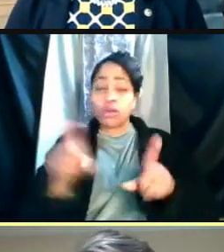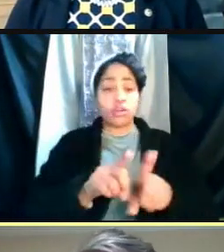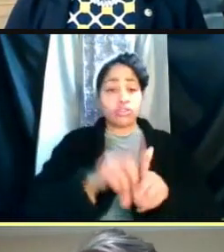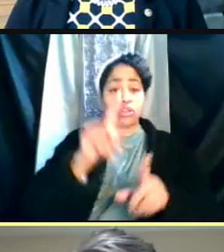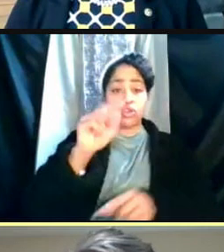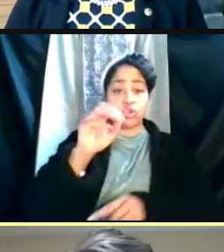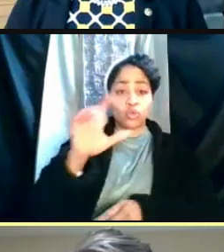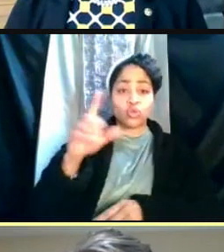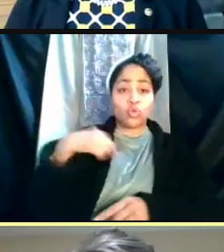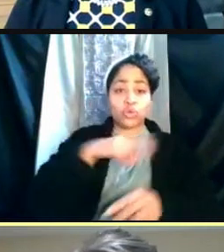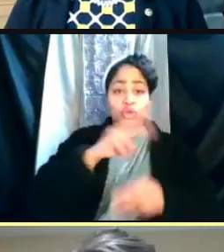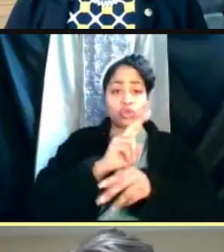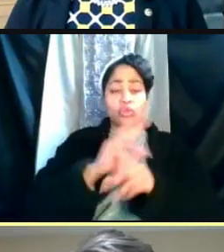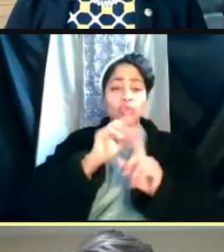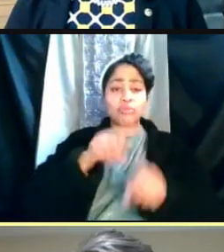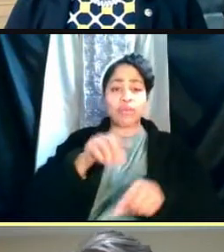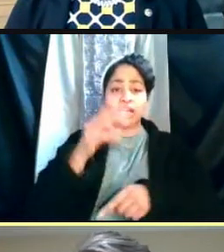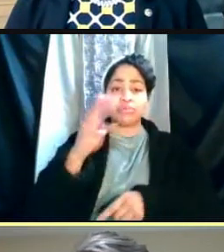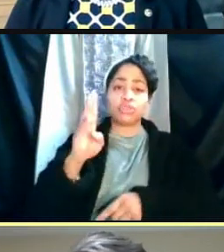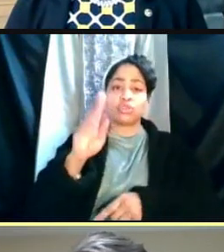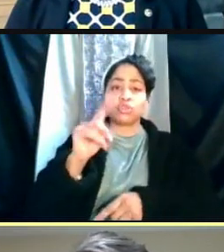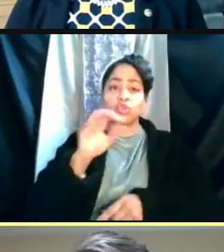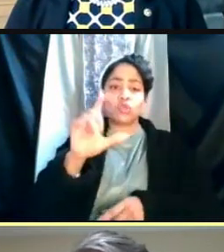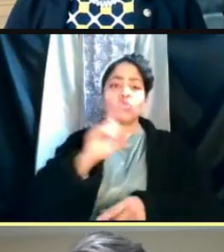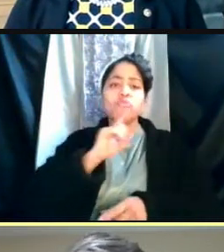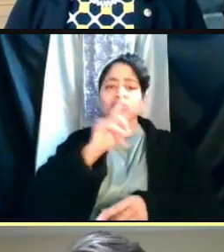the ResponsiBLUE tool, is tracking testing